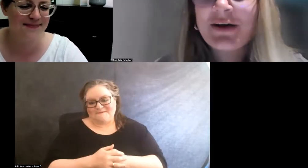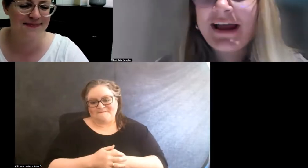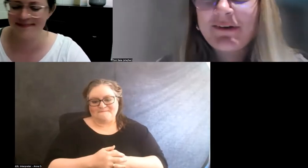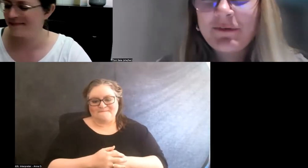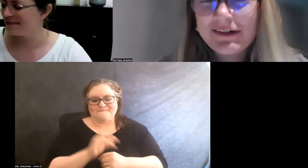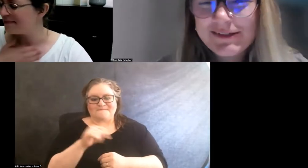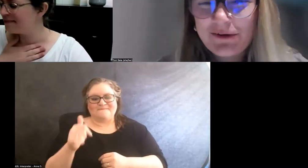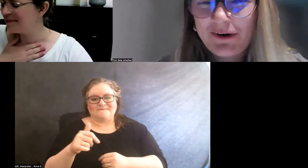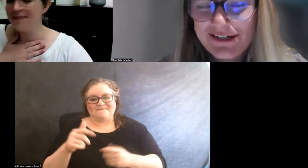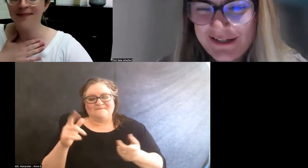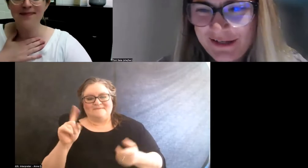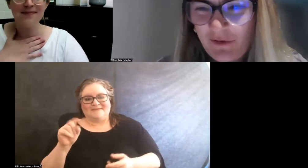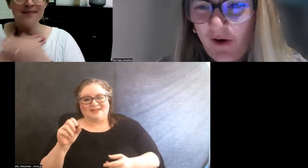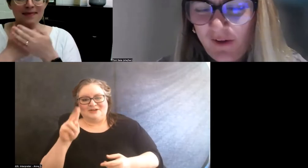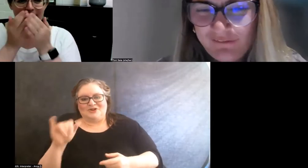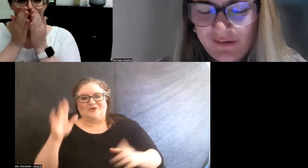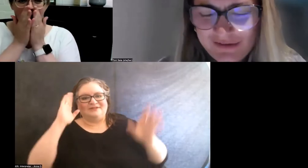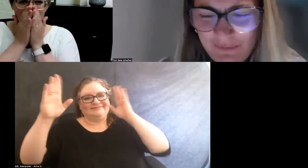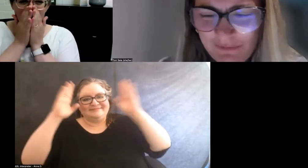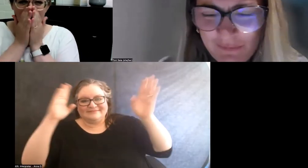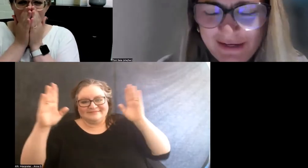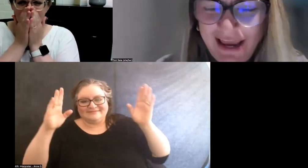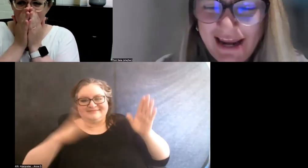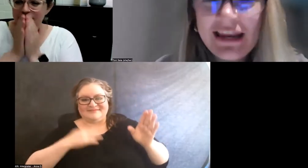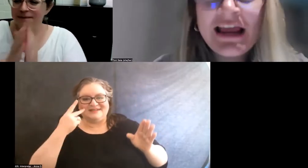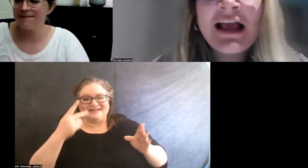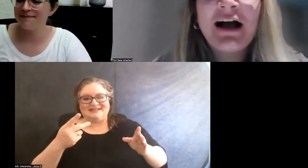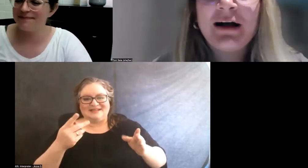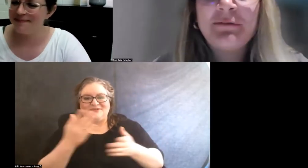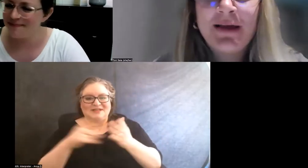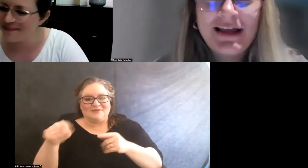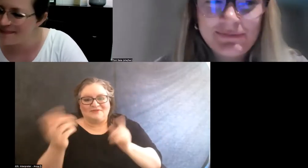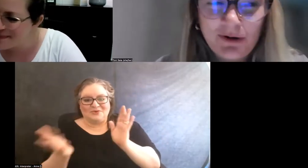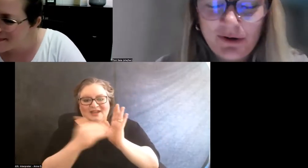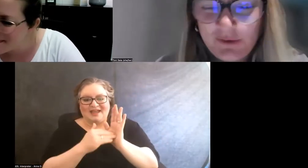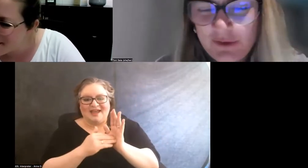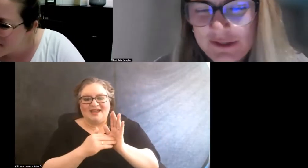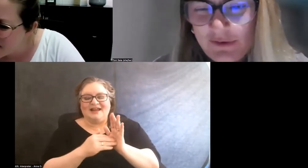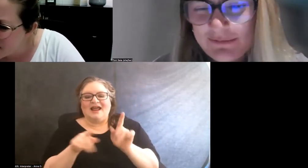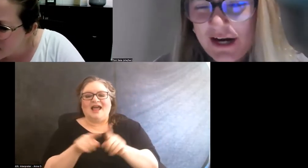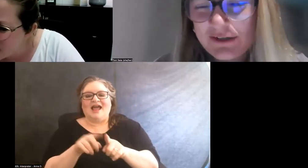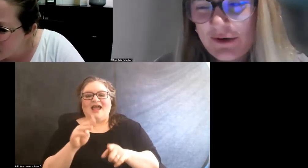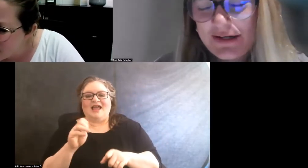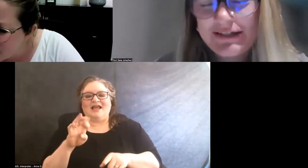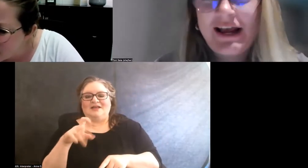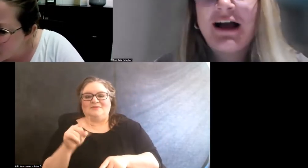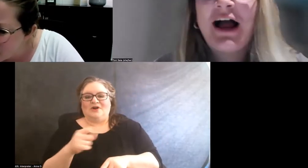So hi, everyone. So great to see you all. Some of you again. As Margaret alluded to, I'm Dr. Toni Saia.